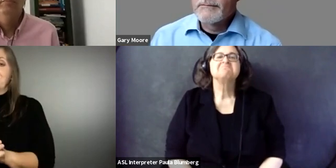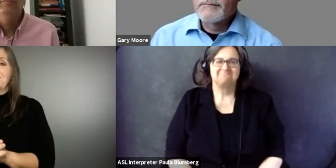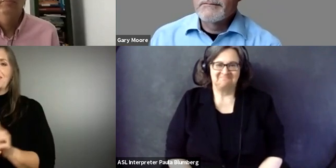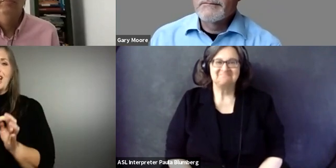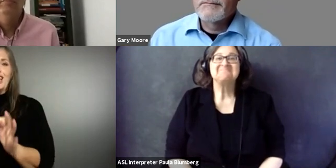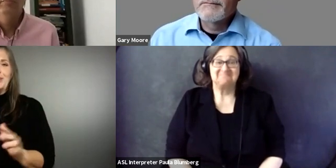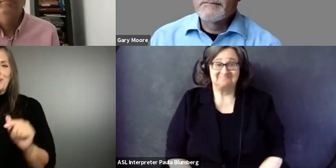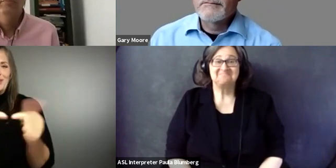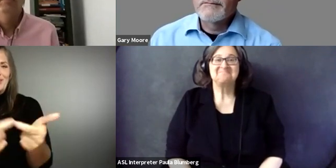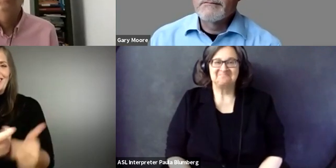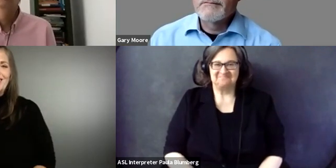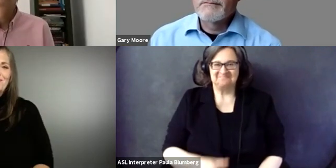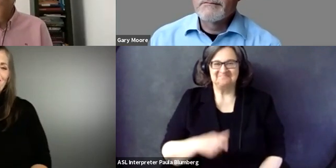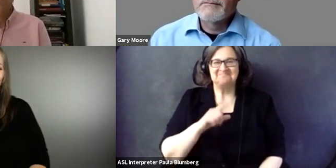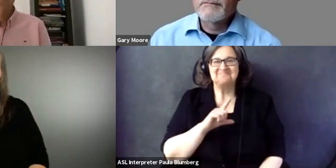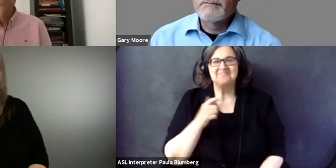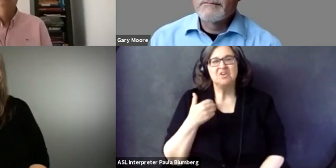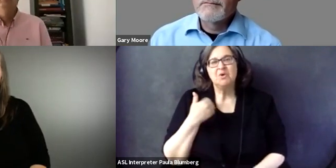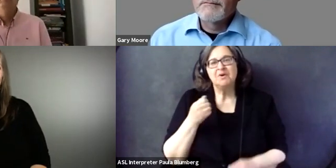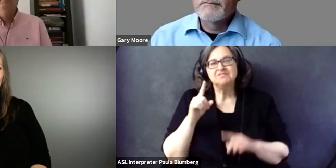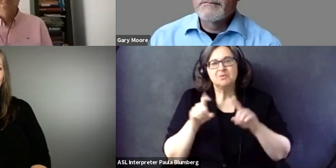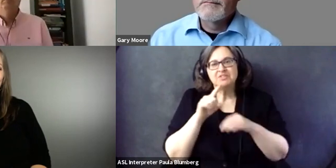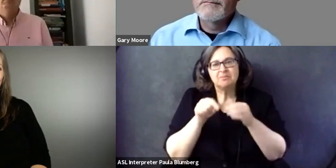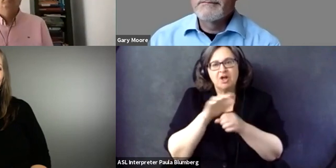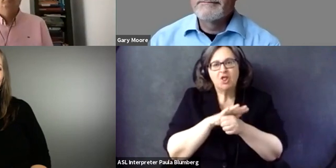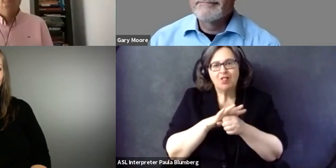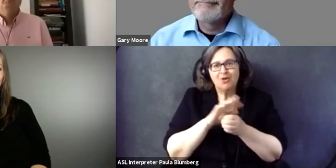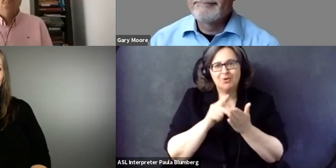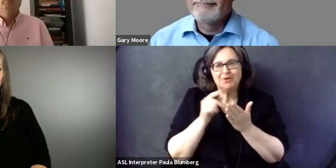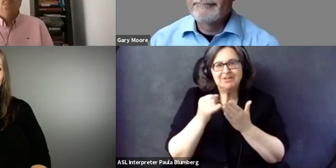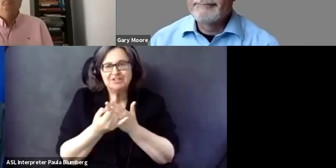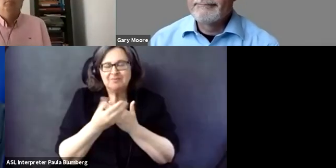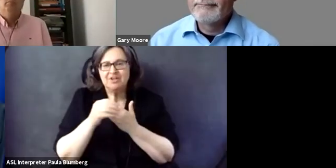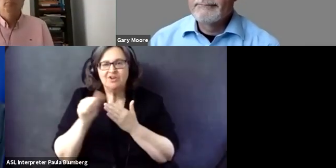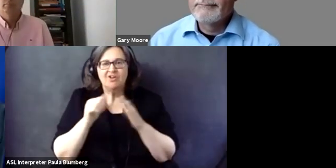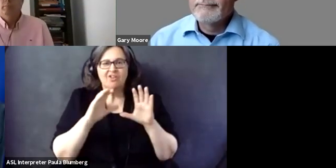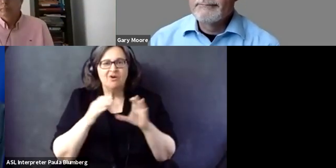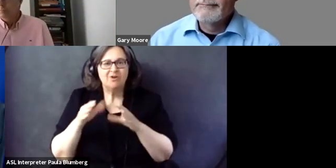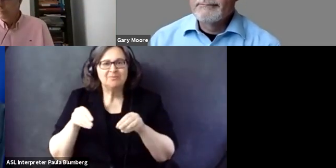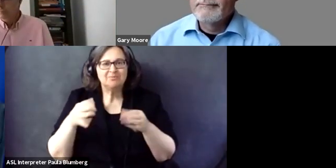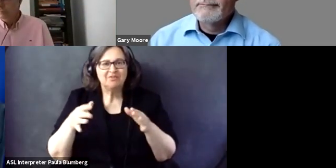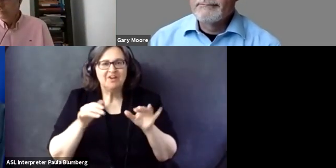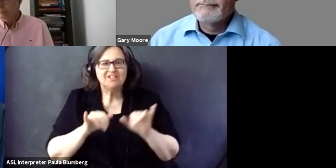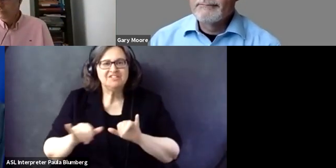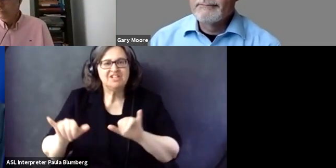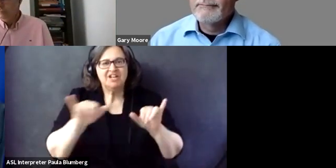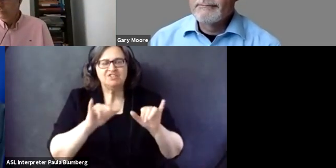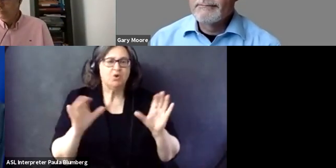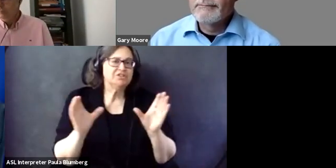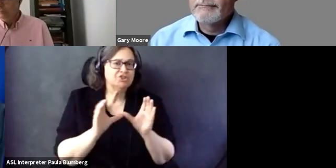still much more needs to be done, I think. And we have several questions around sort of local